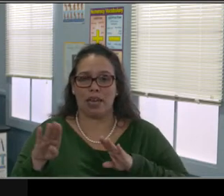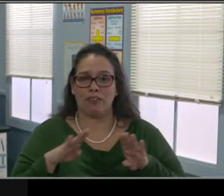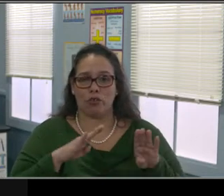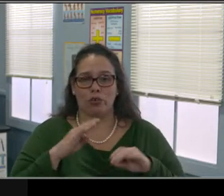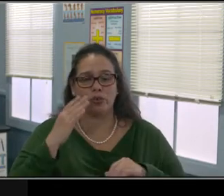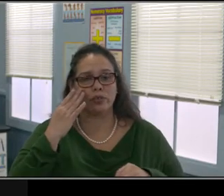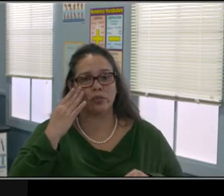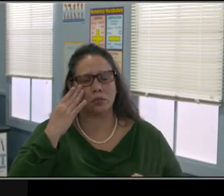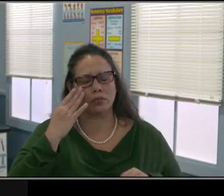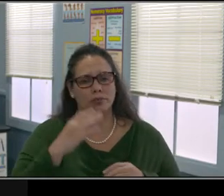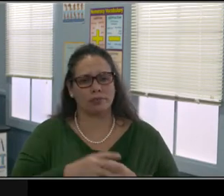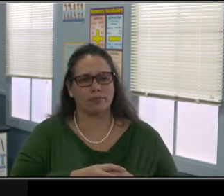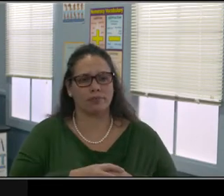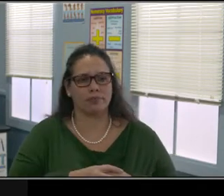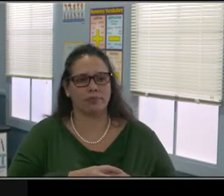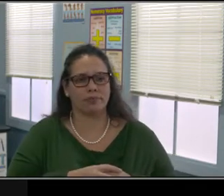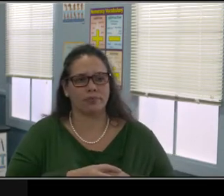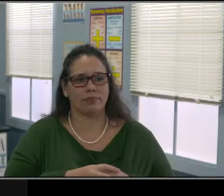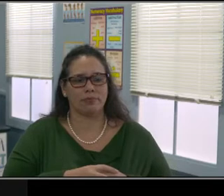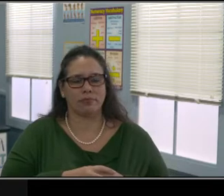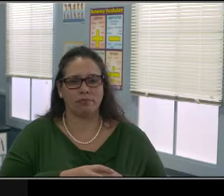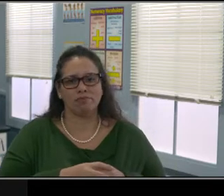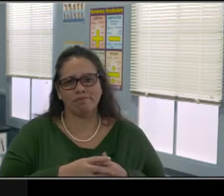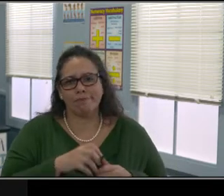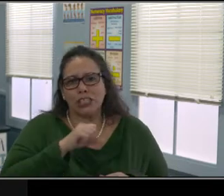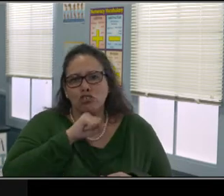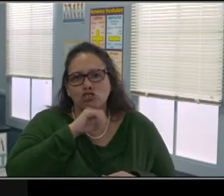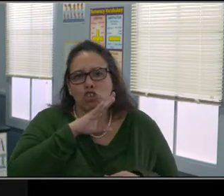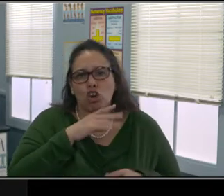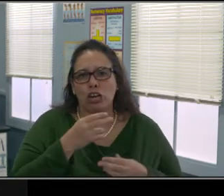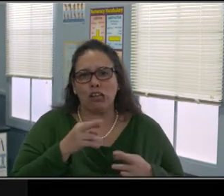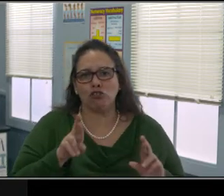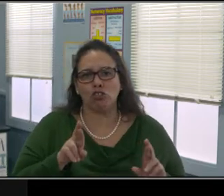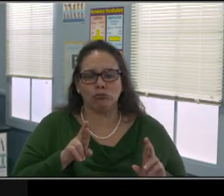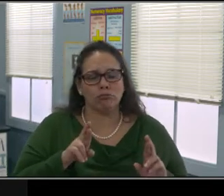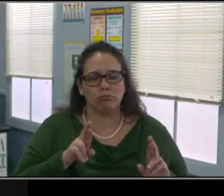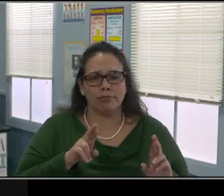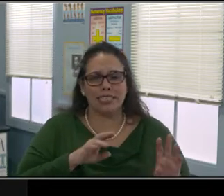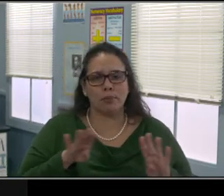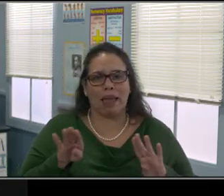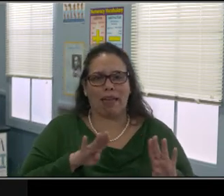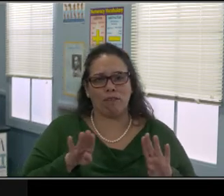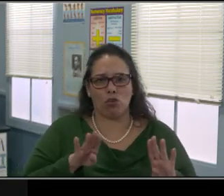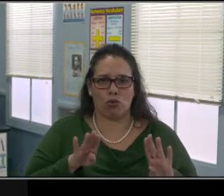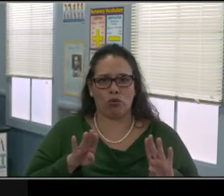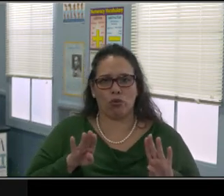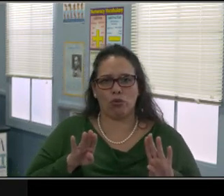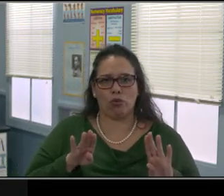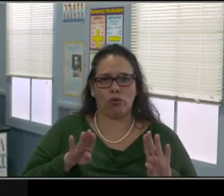And then score yourself on a regular basis. Friday night as you're laying in bed. Now, I think I was...